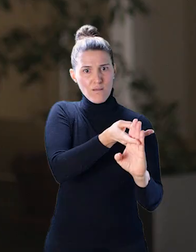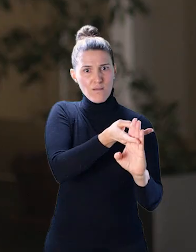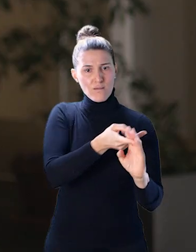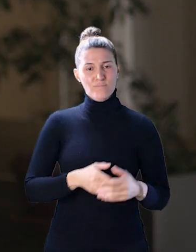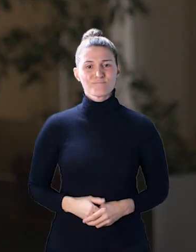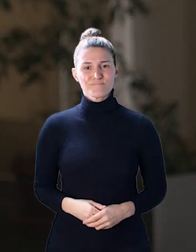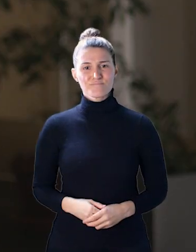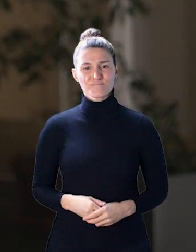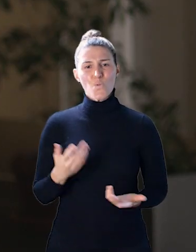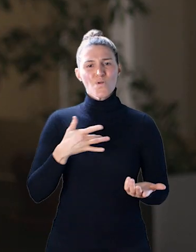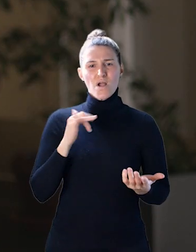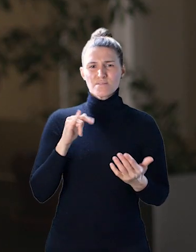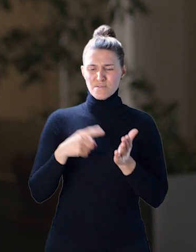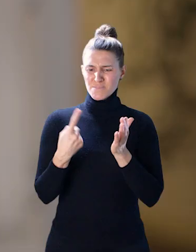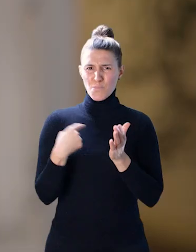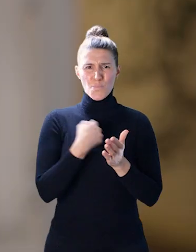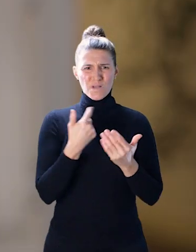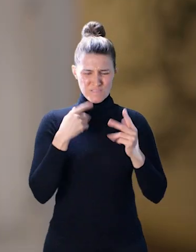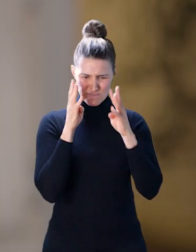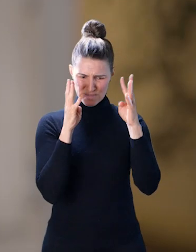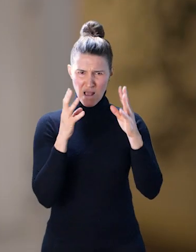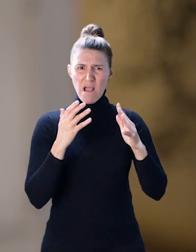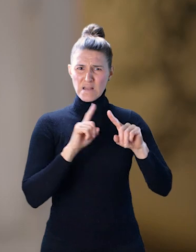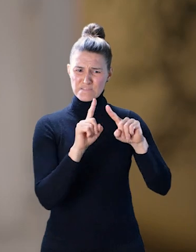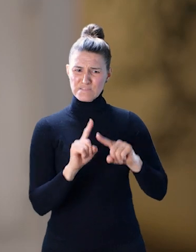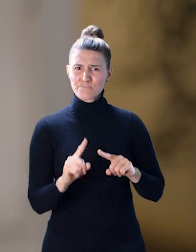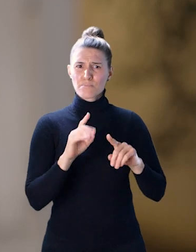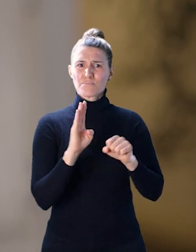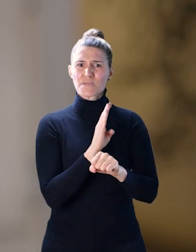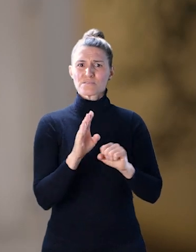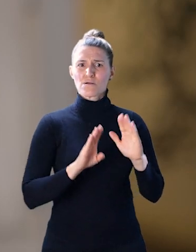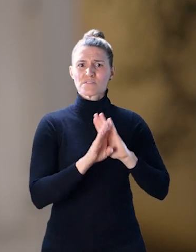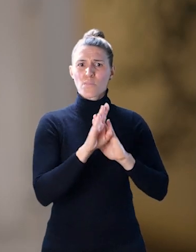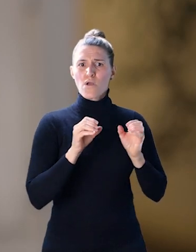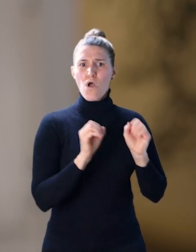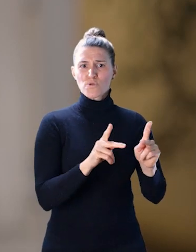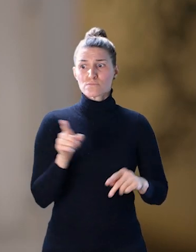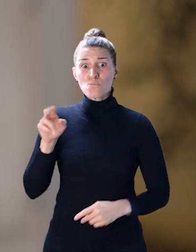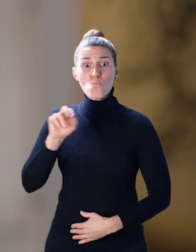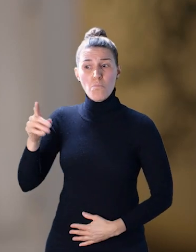If we feel like we've exhausted every potential business development opportunity, Roop will always come up with a new idea.